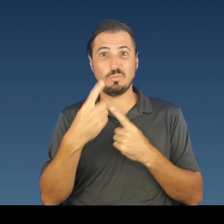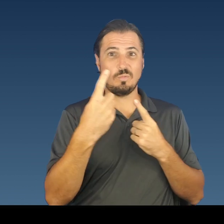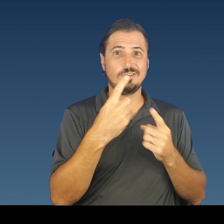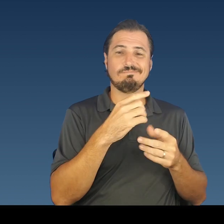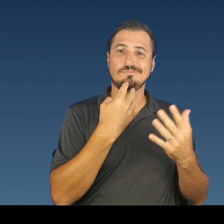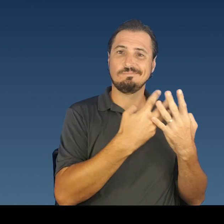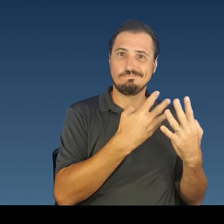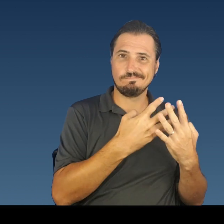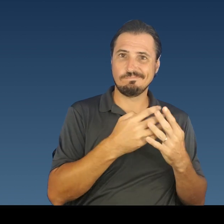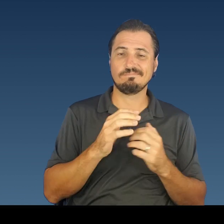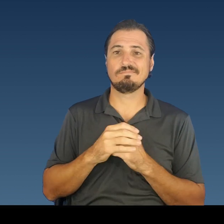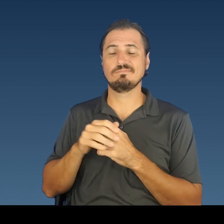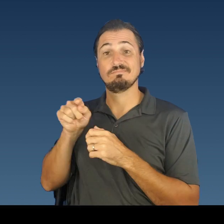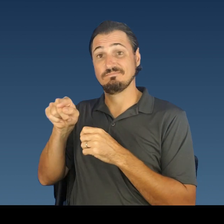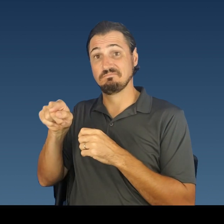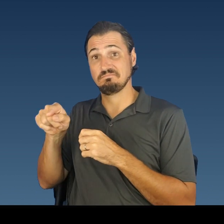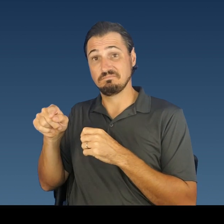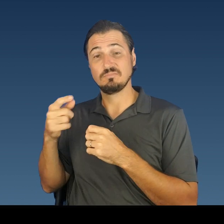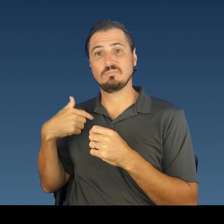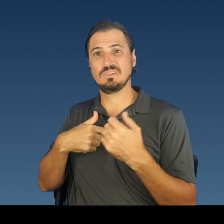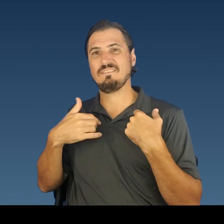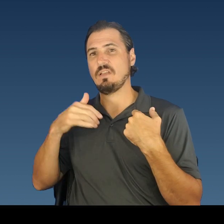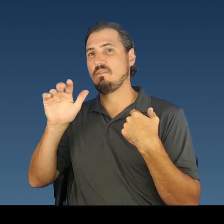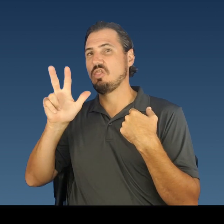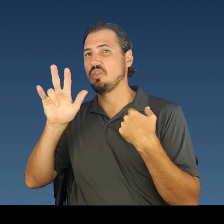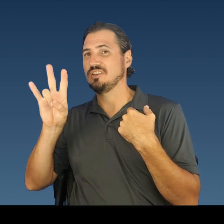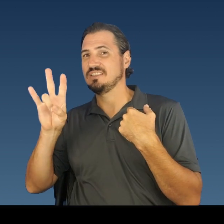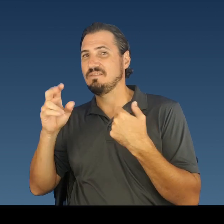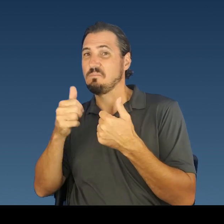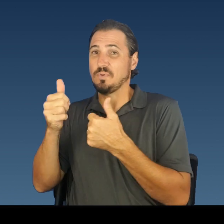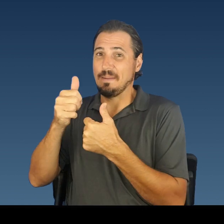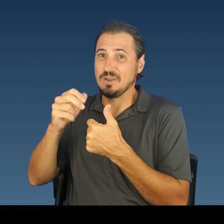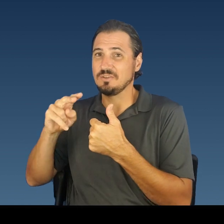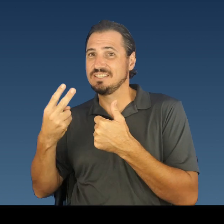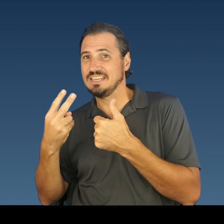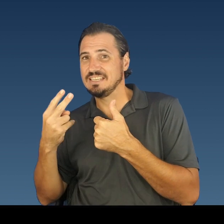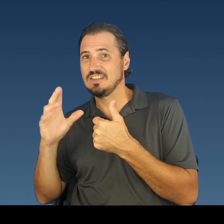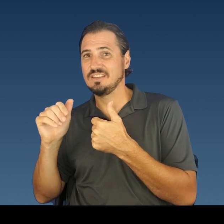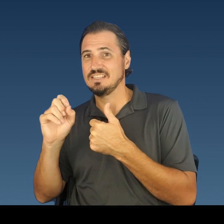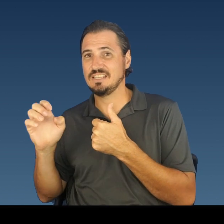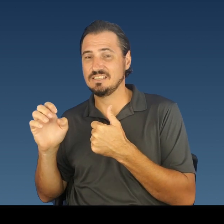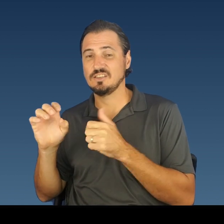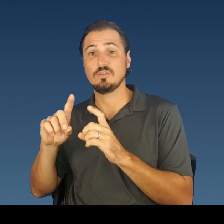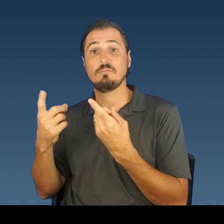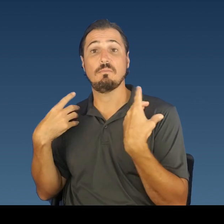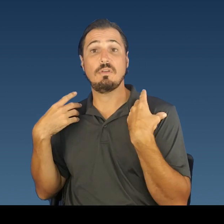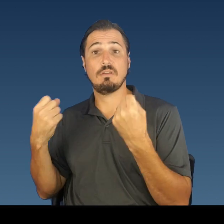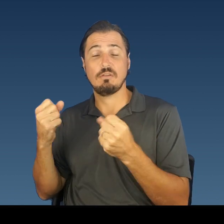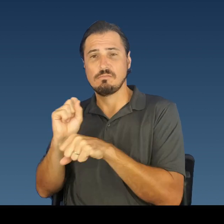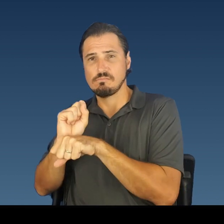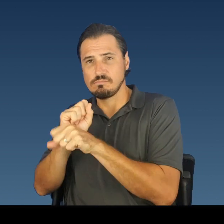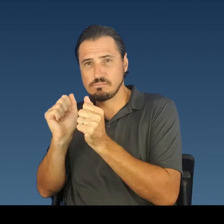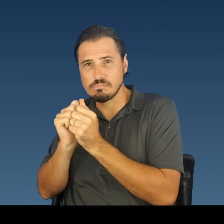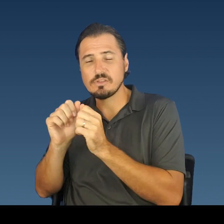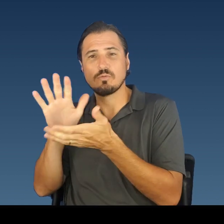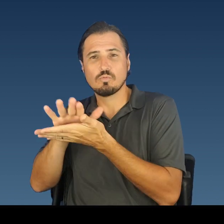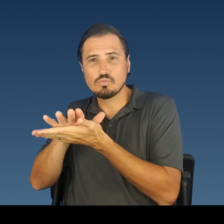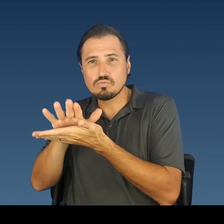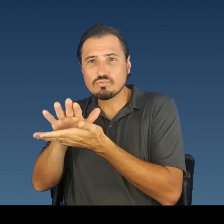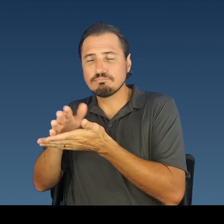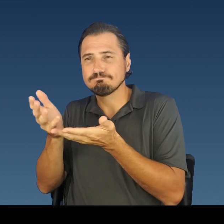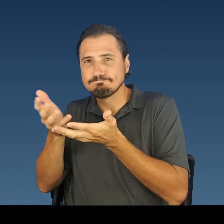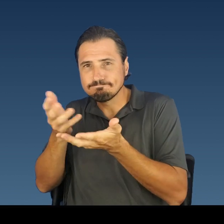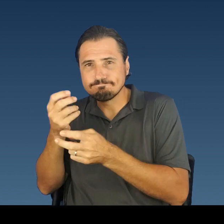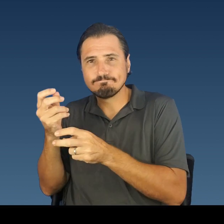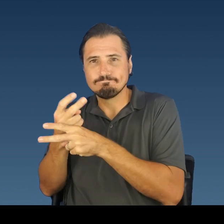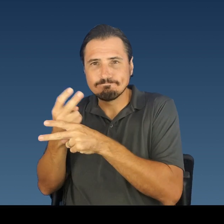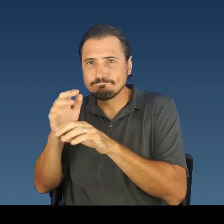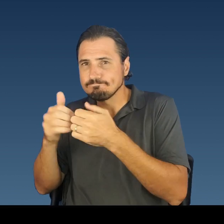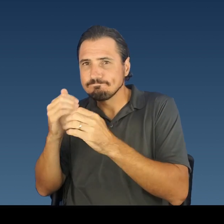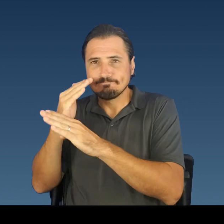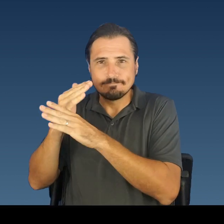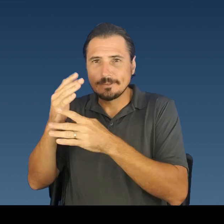In the educational setting, we have 37 primary or secondary cases. The Department of Health has worked with the school administration to take all appropriate precautions to prevent further